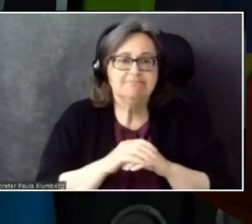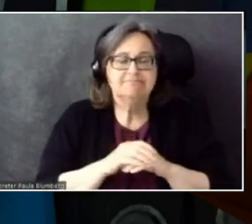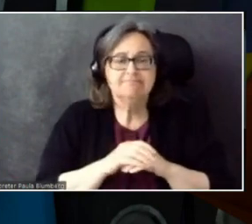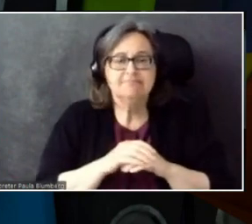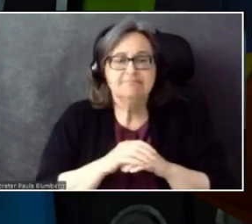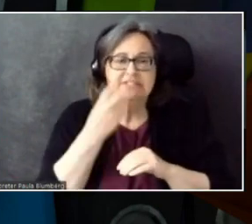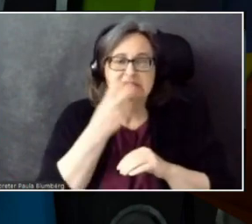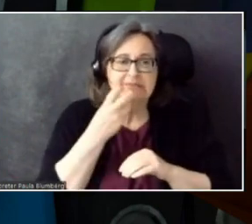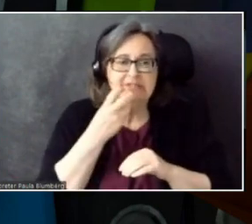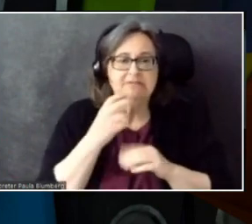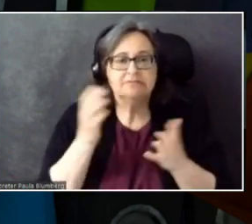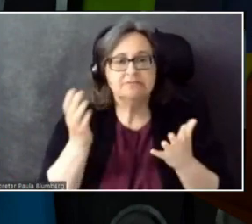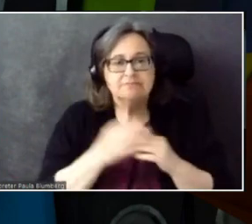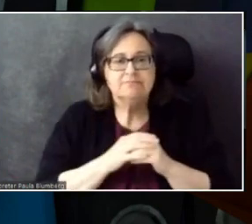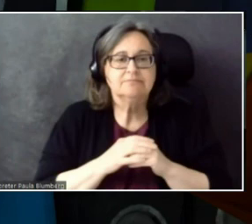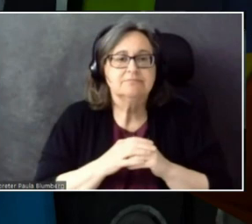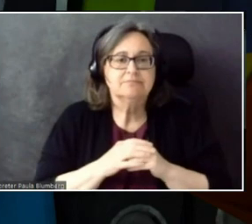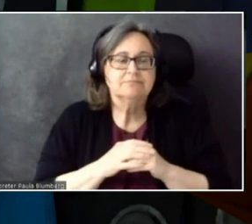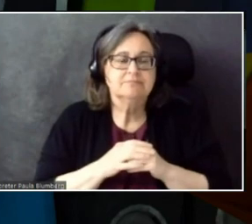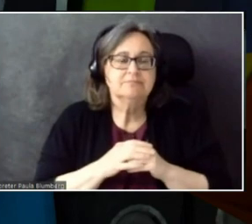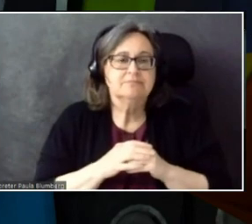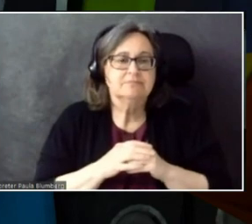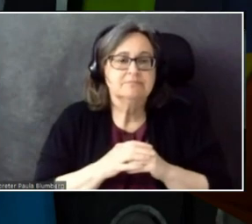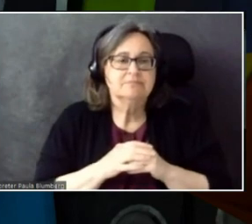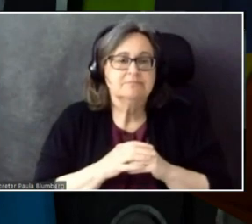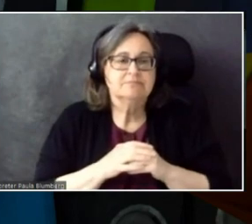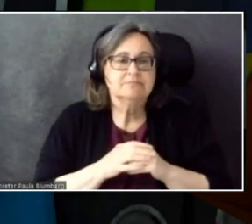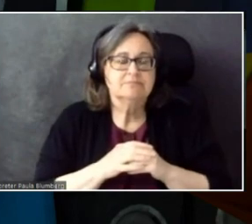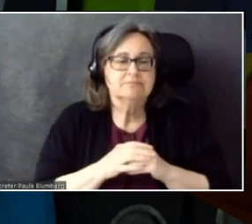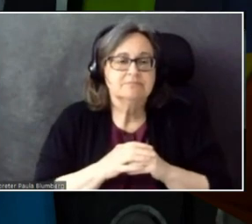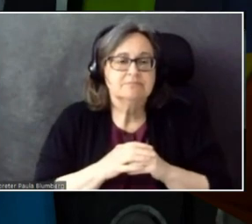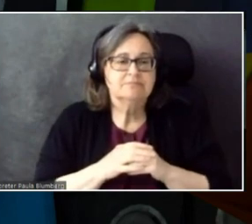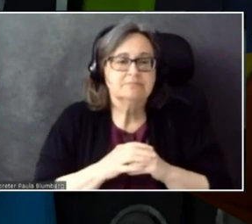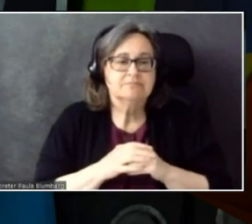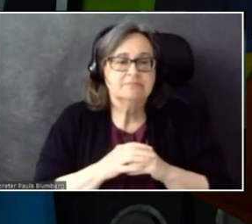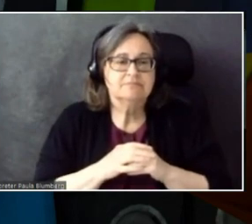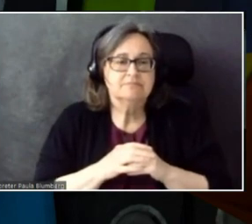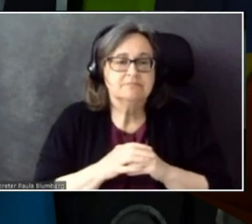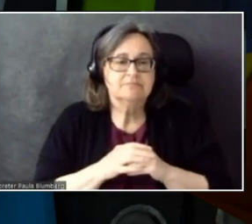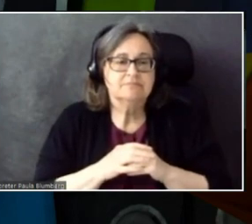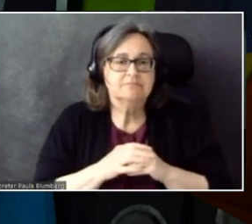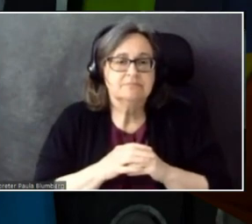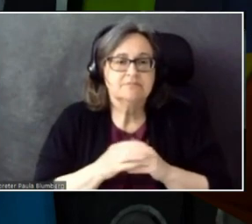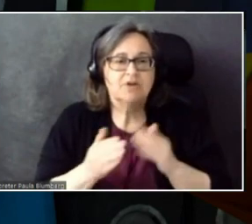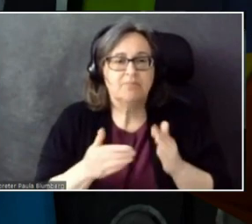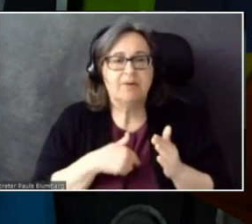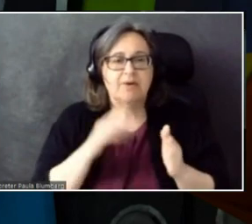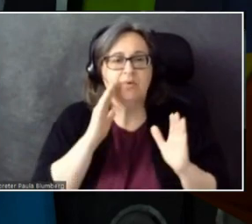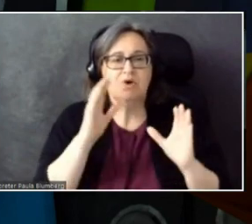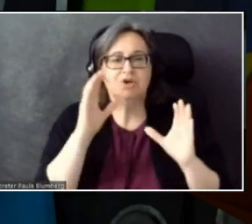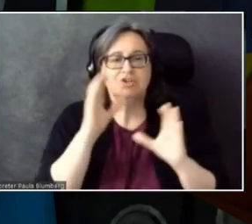Maybe while I search for that, we should take another...